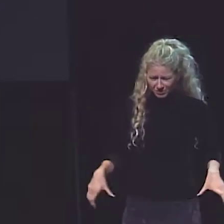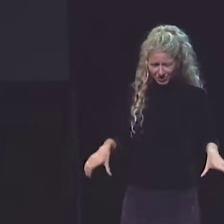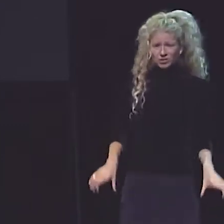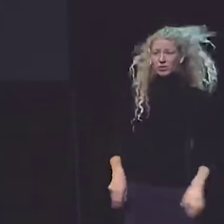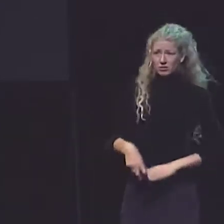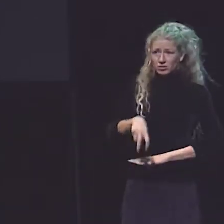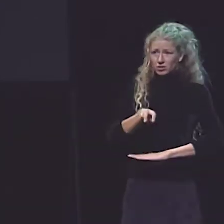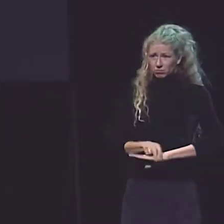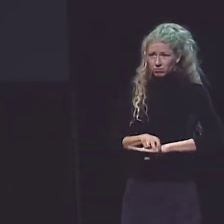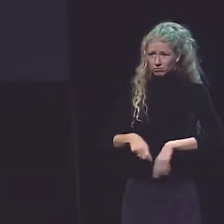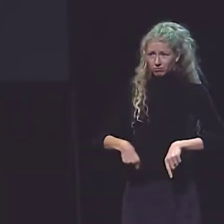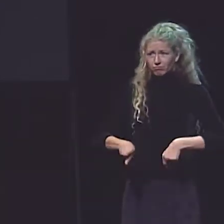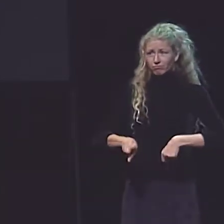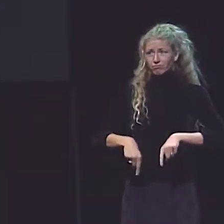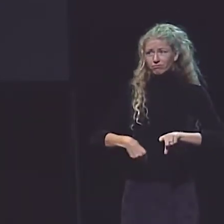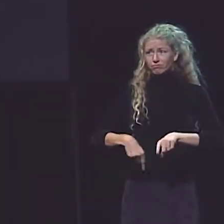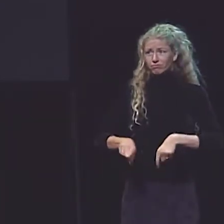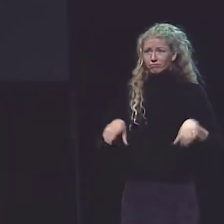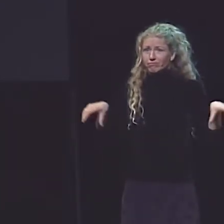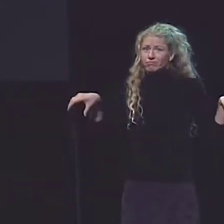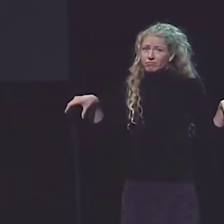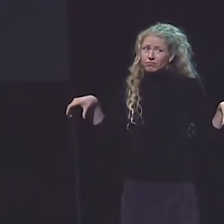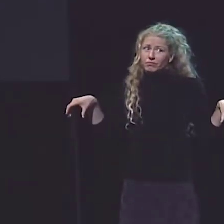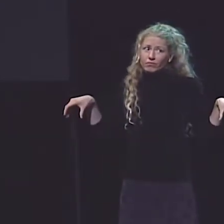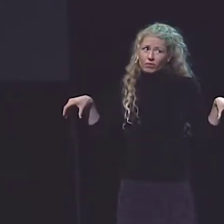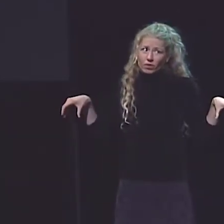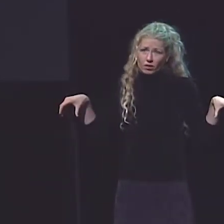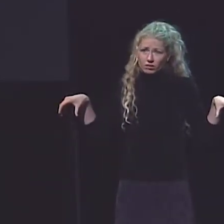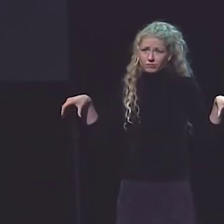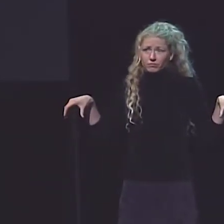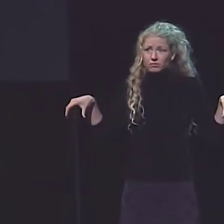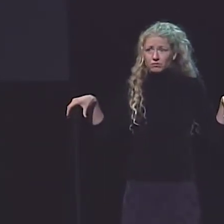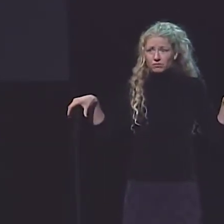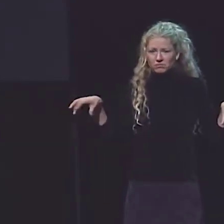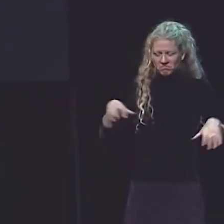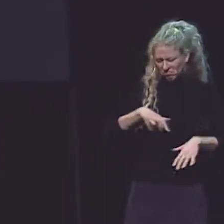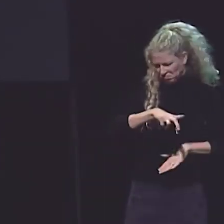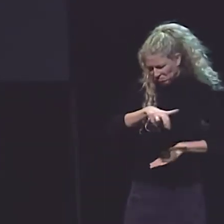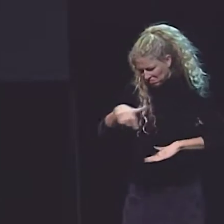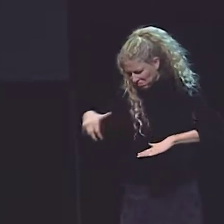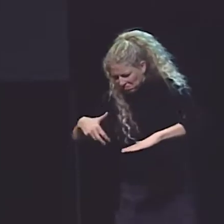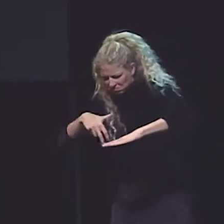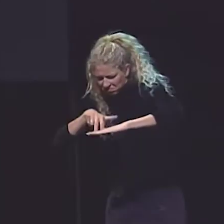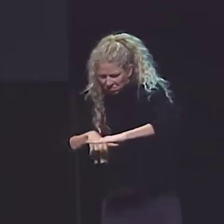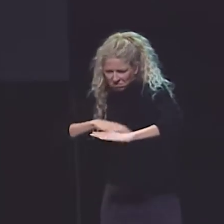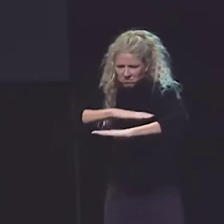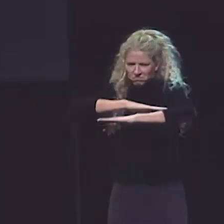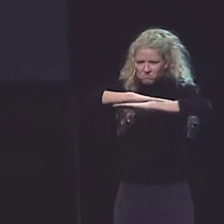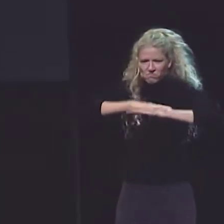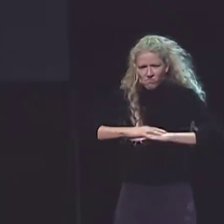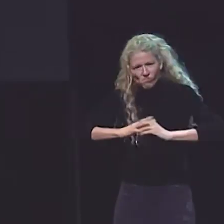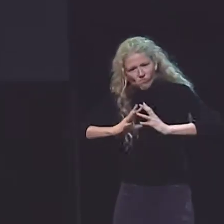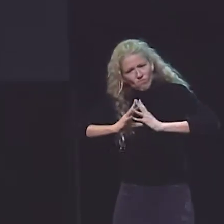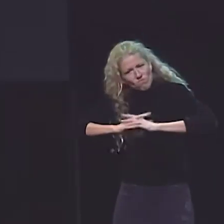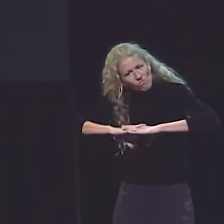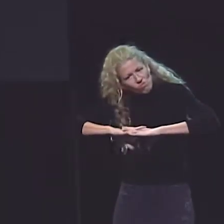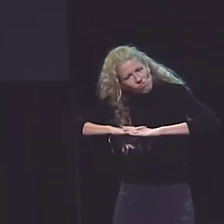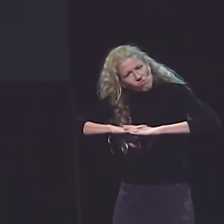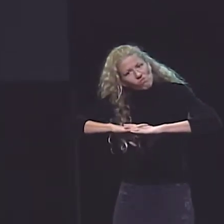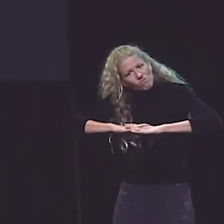AND SO, I SAT IN THE LARGE CHAIR. FEET DIDN'T EVEN TOUCH THE GROUND, I WAS SO LITTLE. AND HE SAT BEHIND HIS BIG DESK